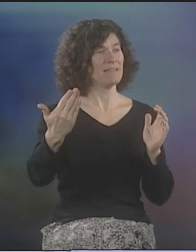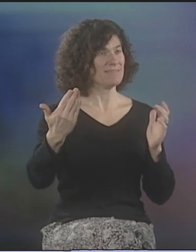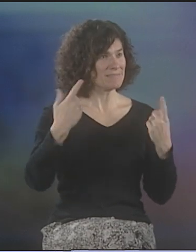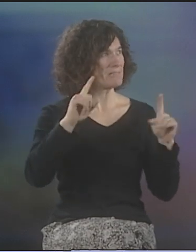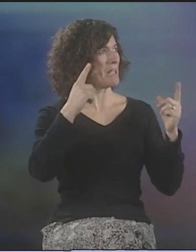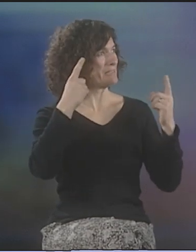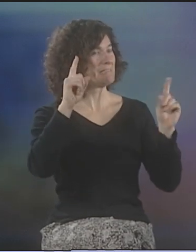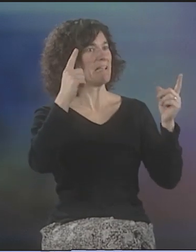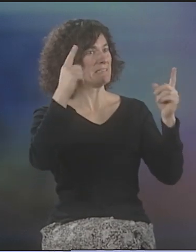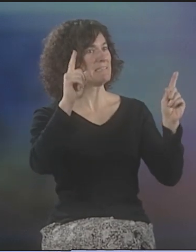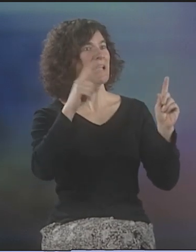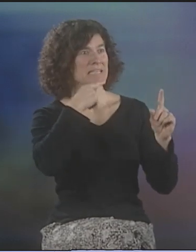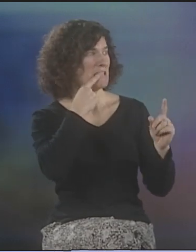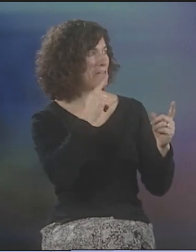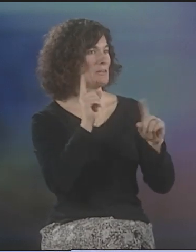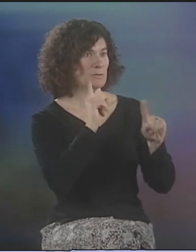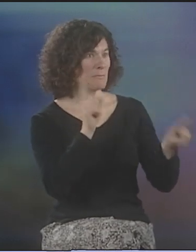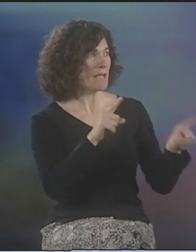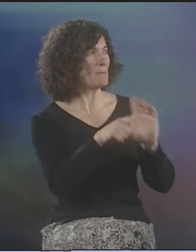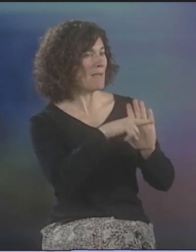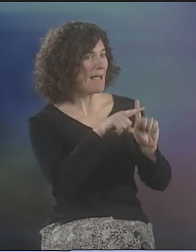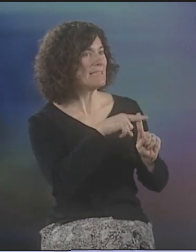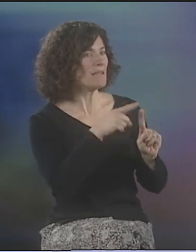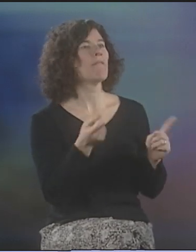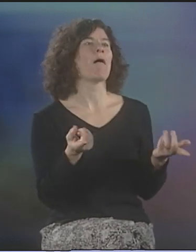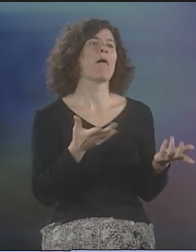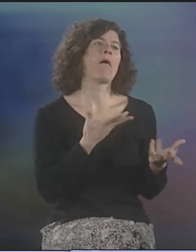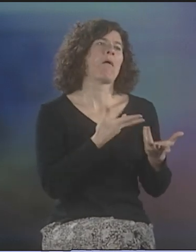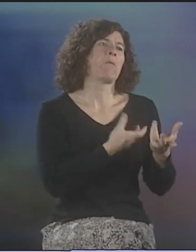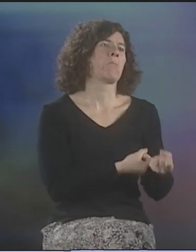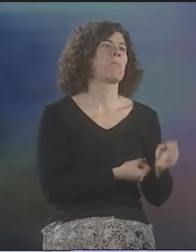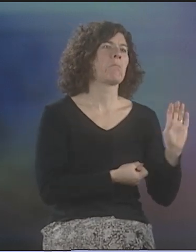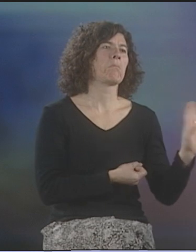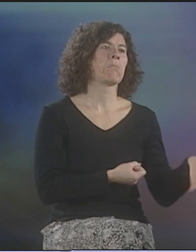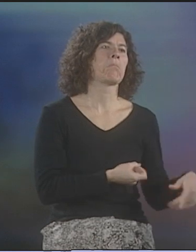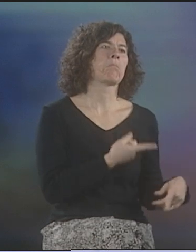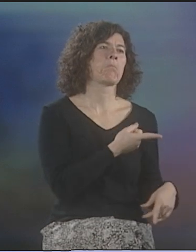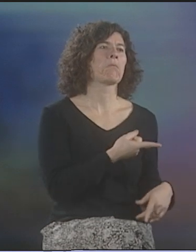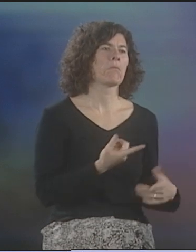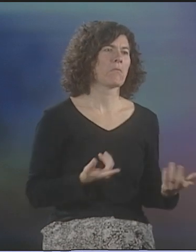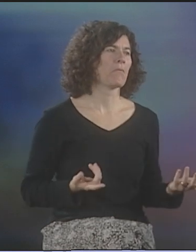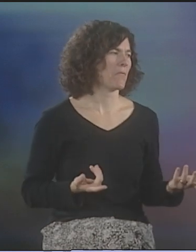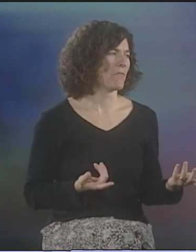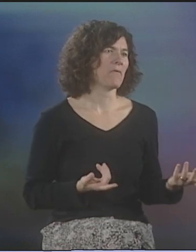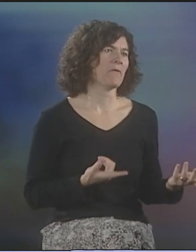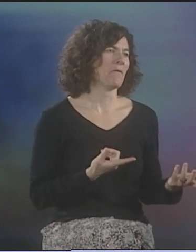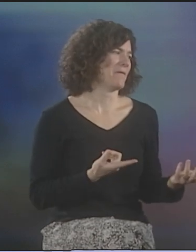BUT AS TIME WENT ON AND WE WERE HAVING MORE SUCCESS AND MORE POSITIVE FEEDBACK, SHE JUST TRUSTED ME.